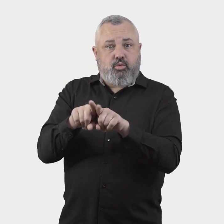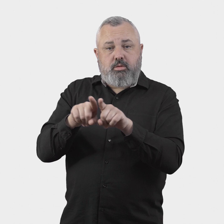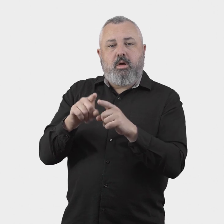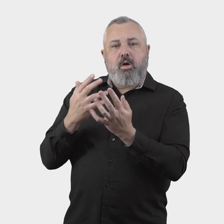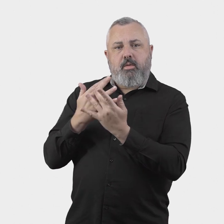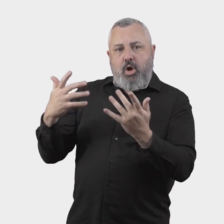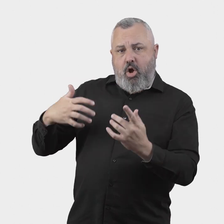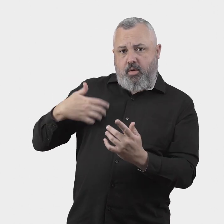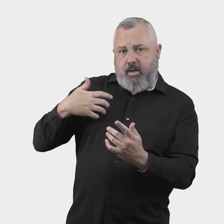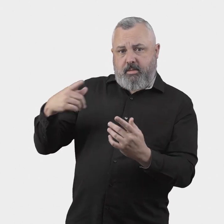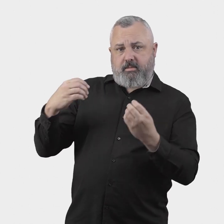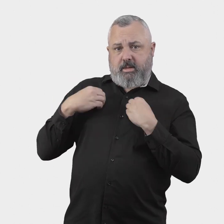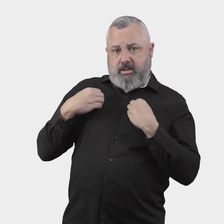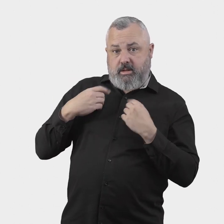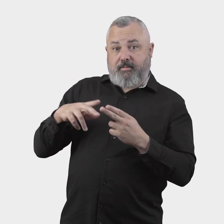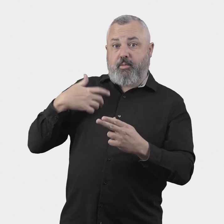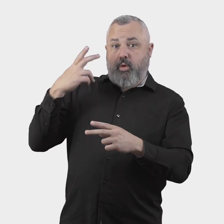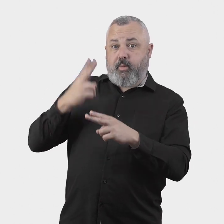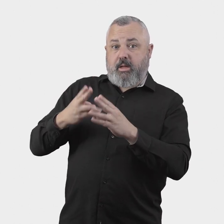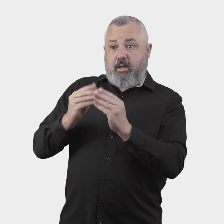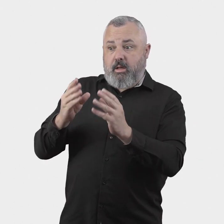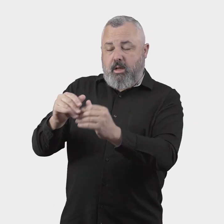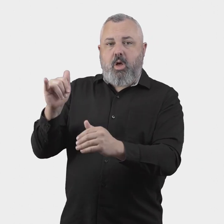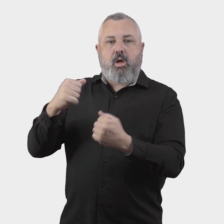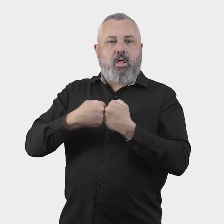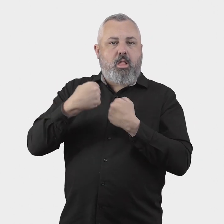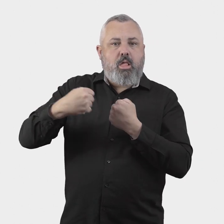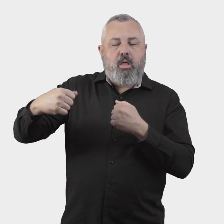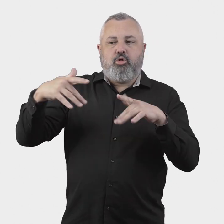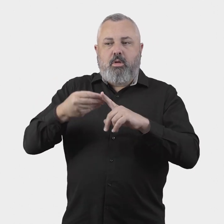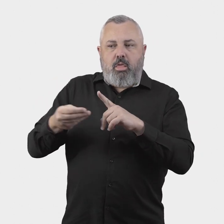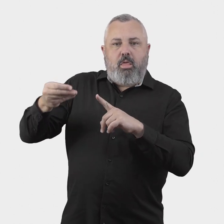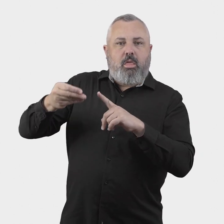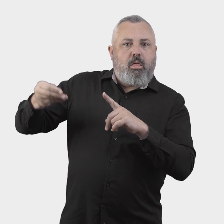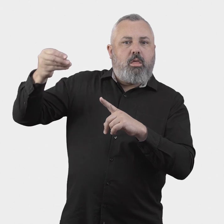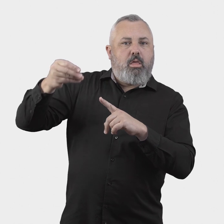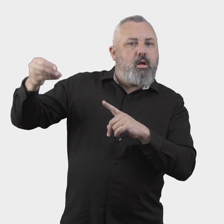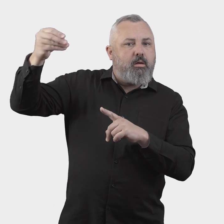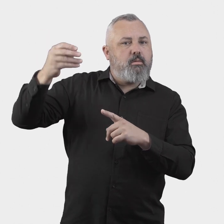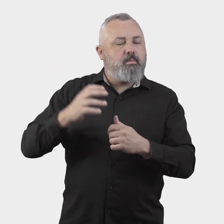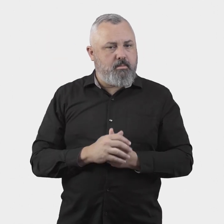fees for complaint handling (based on the number of complaints and level of complaint escalation).